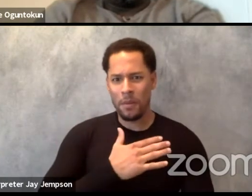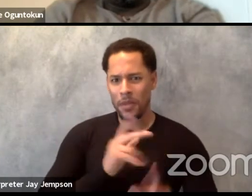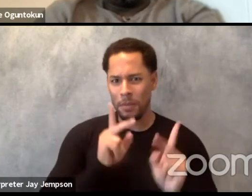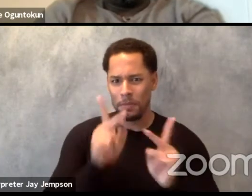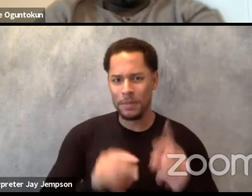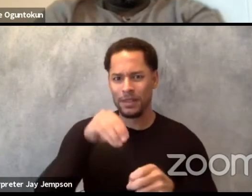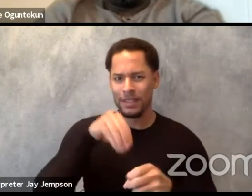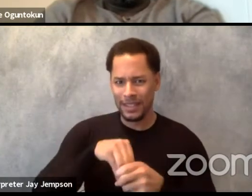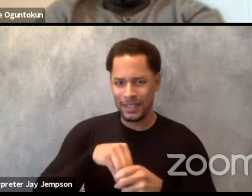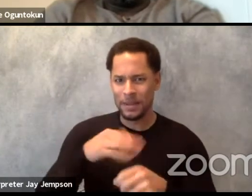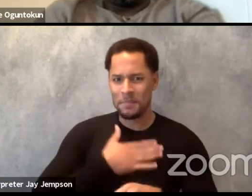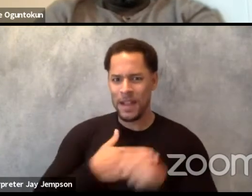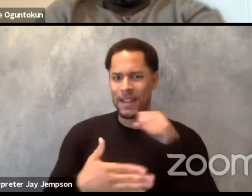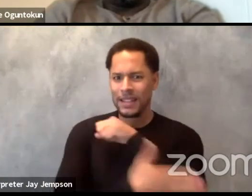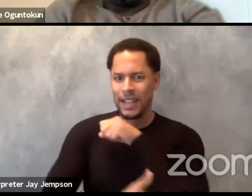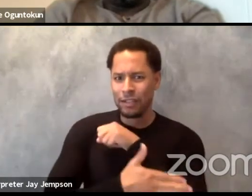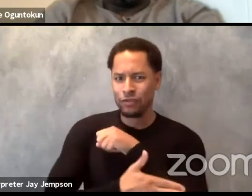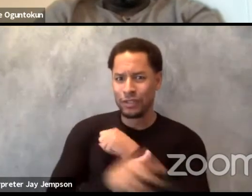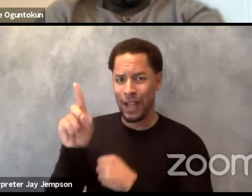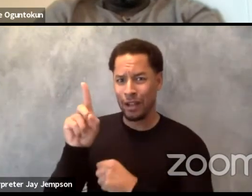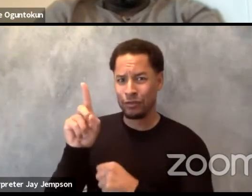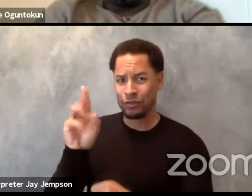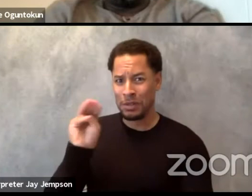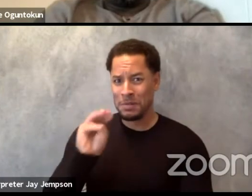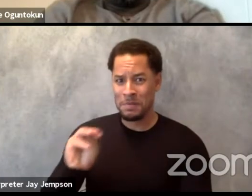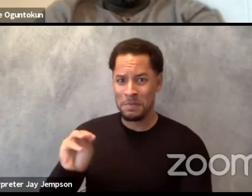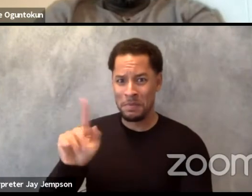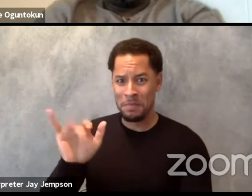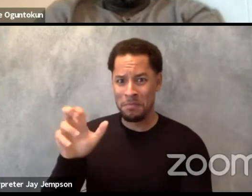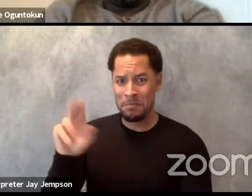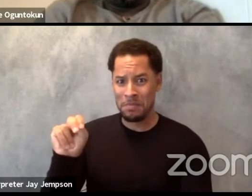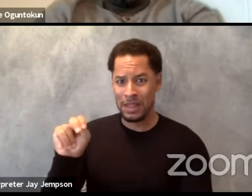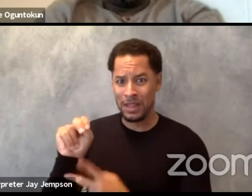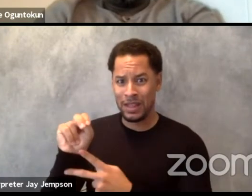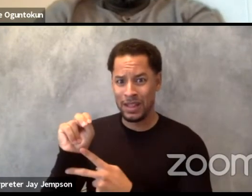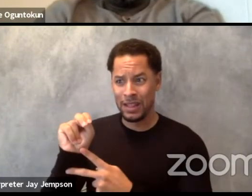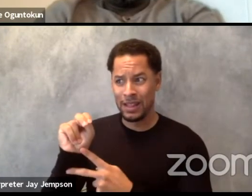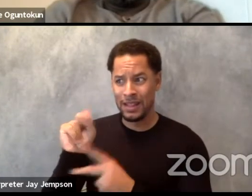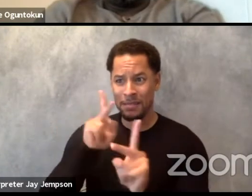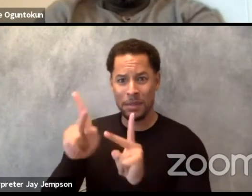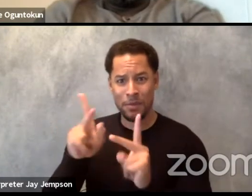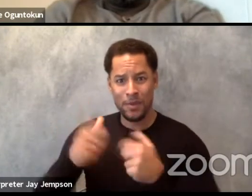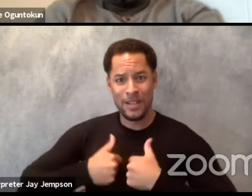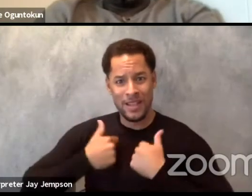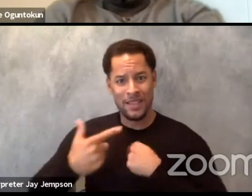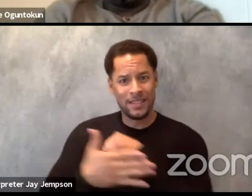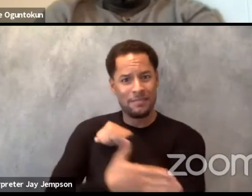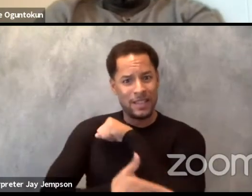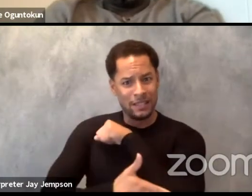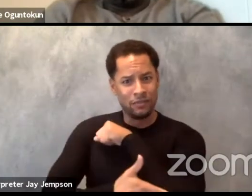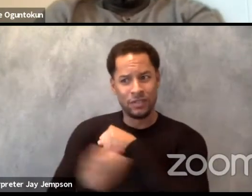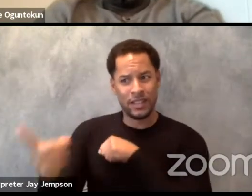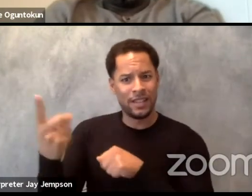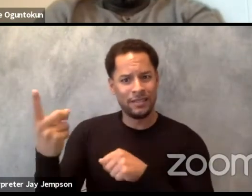with their practice could represent 100 million. So that's one part of the problem but then the other more important